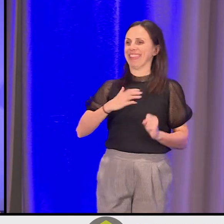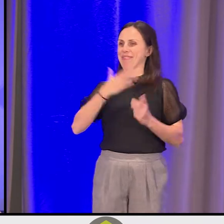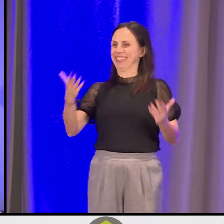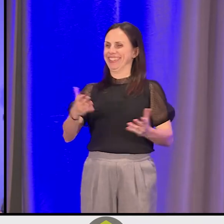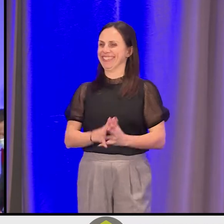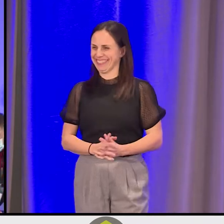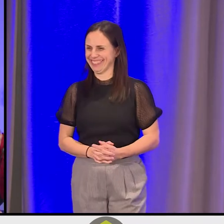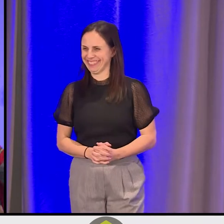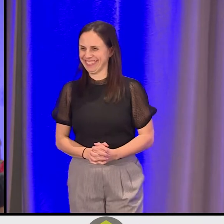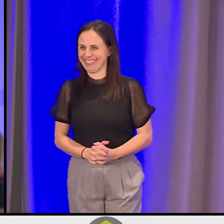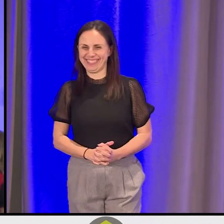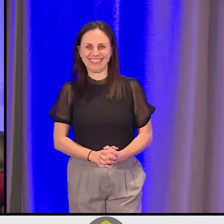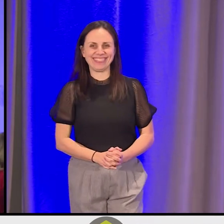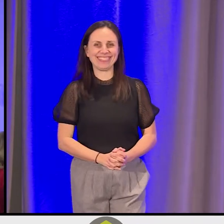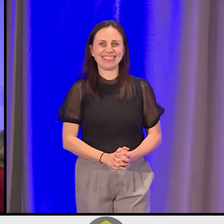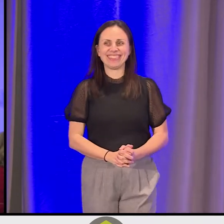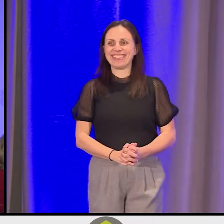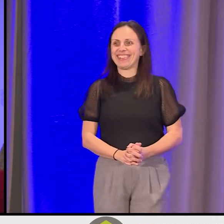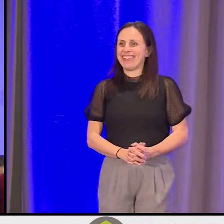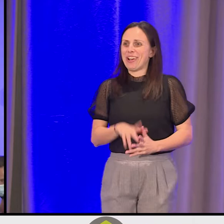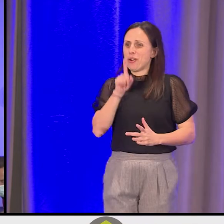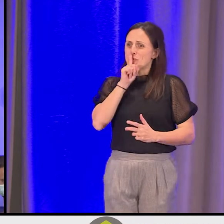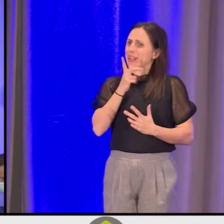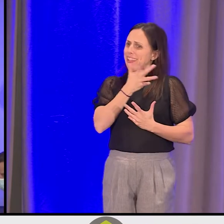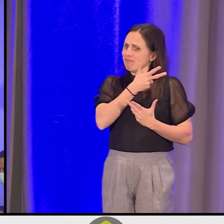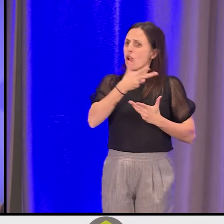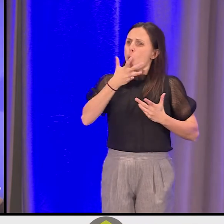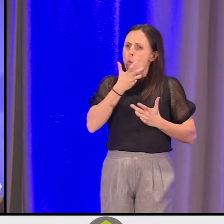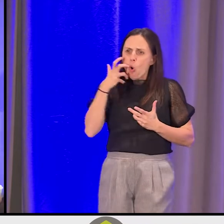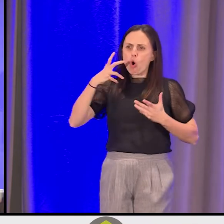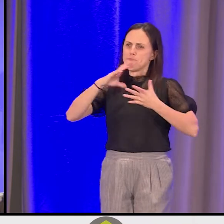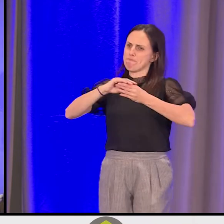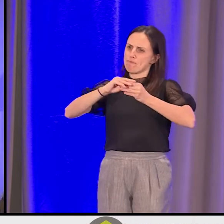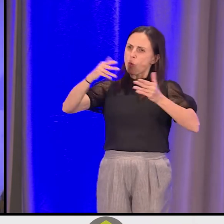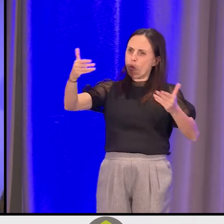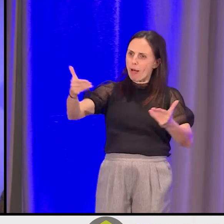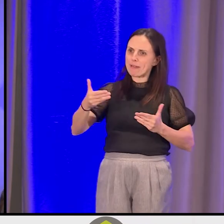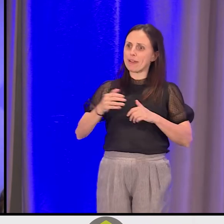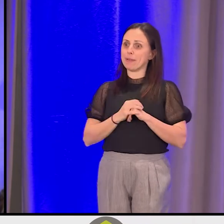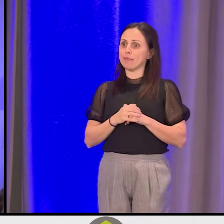And it was a really warm welcome to share with you how grateful